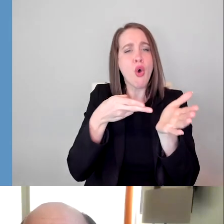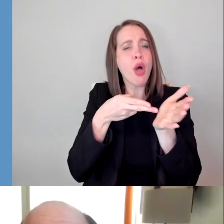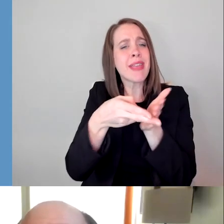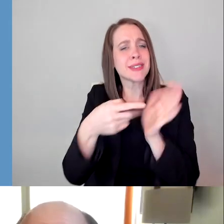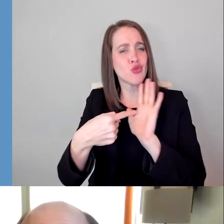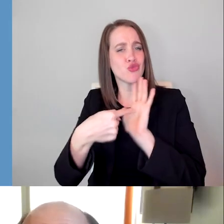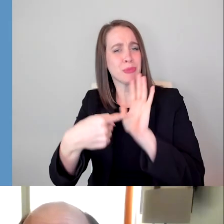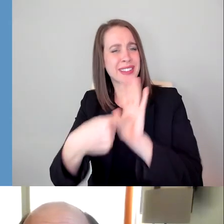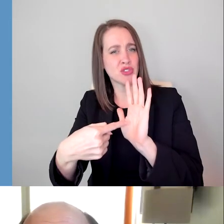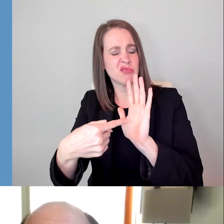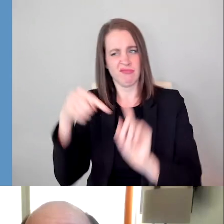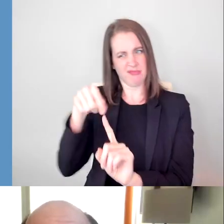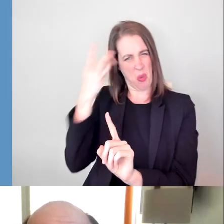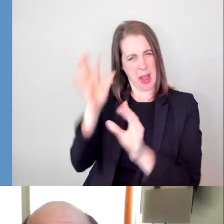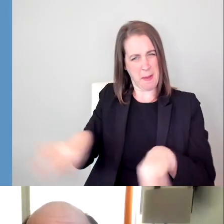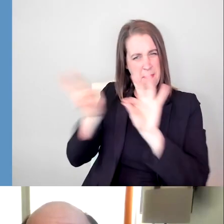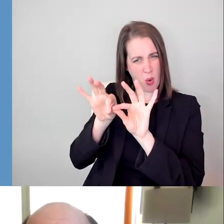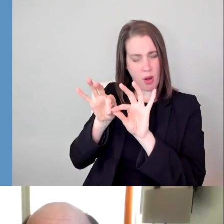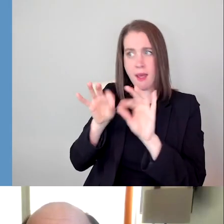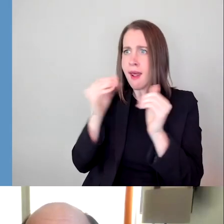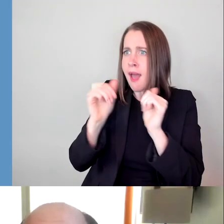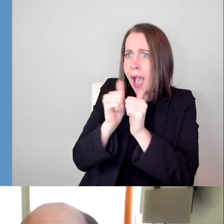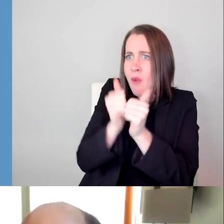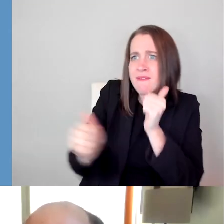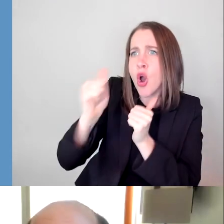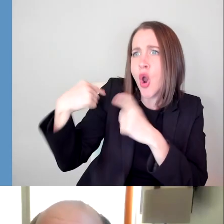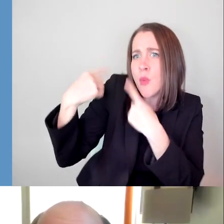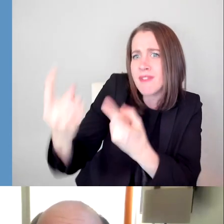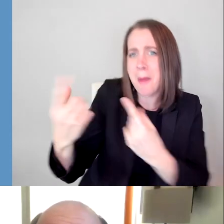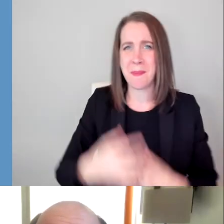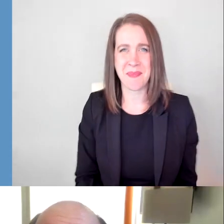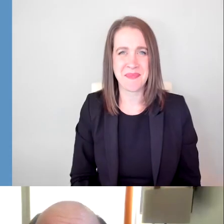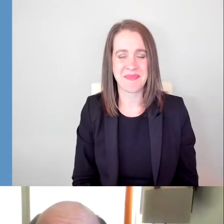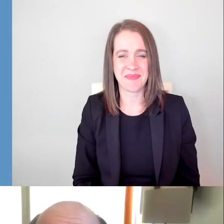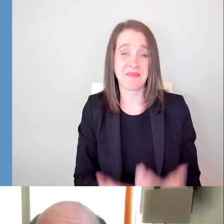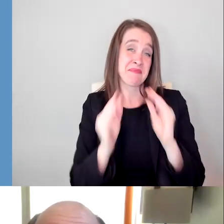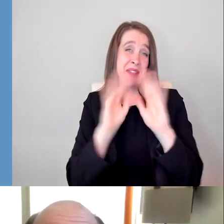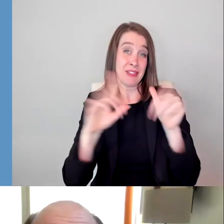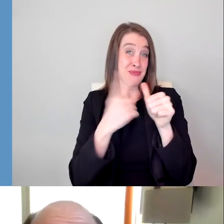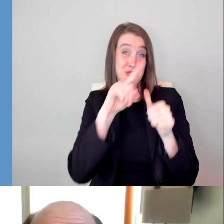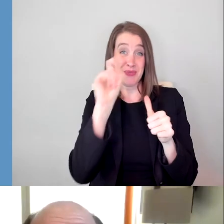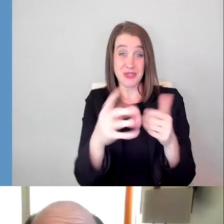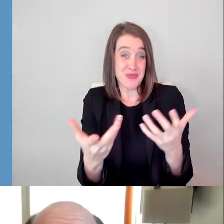why it matters, and how far we have come. So the obvious first question is, why does it matter